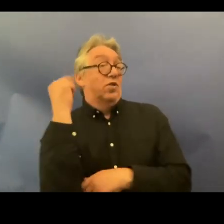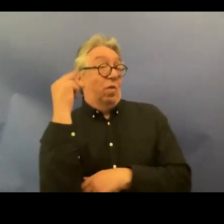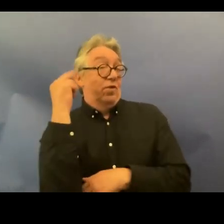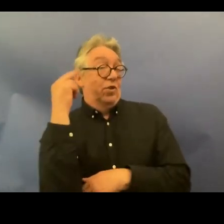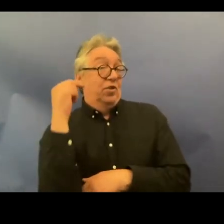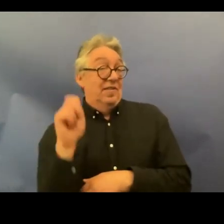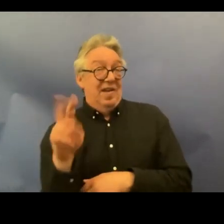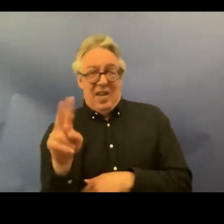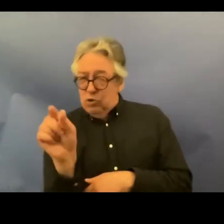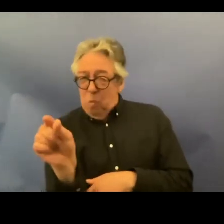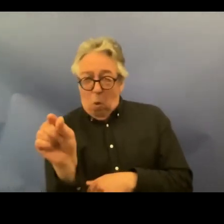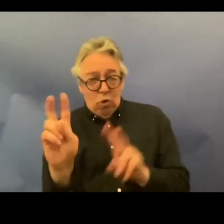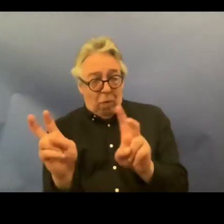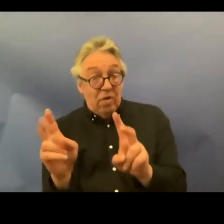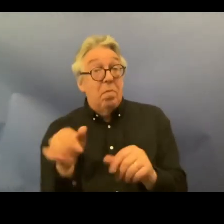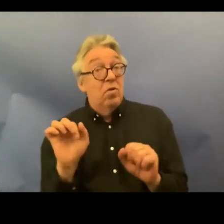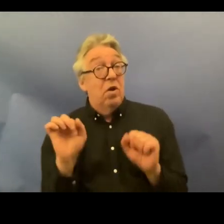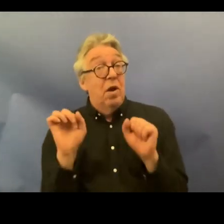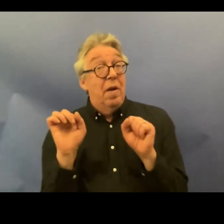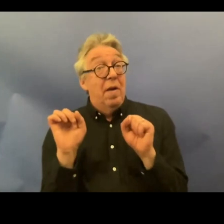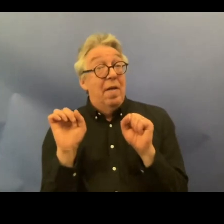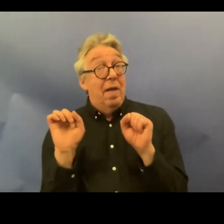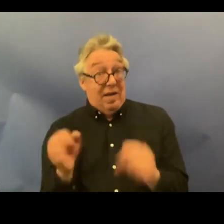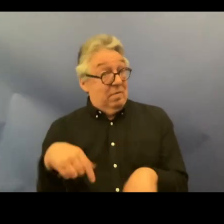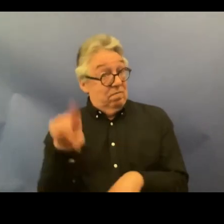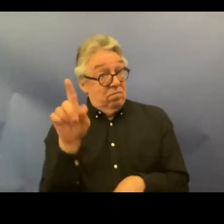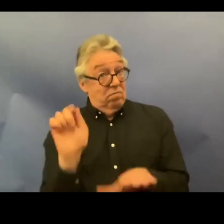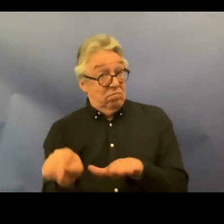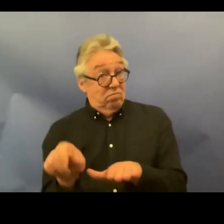um it can justiciable in that area it's quite